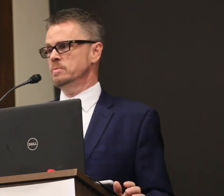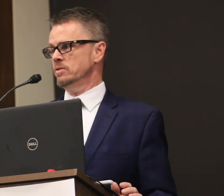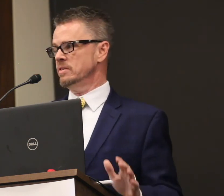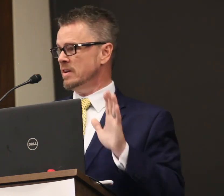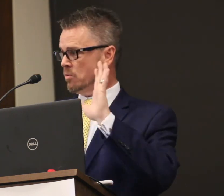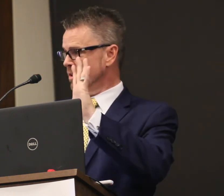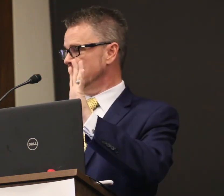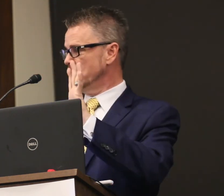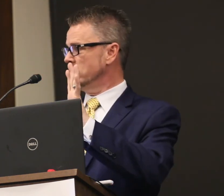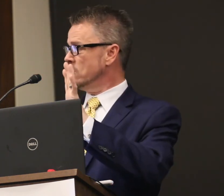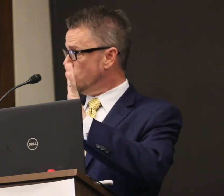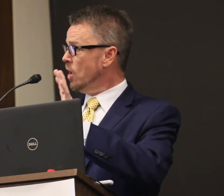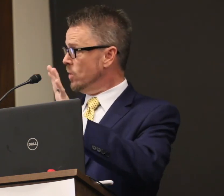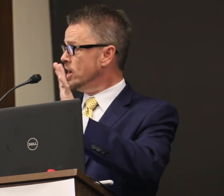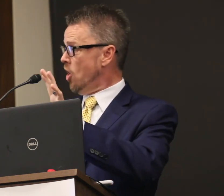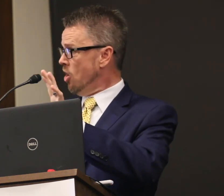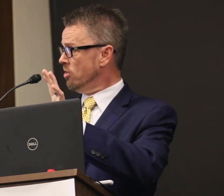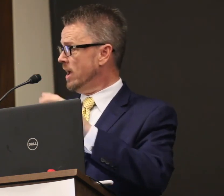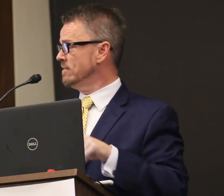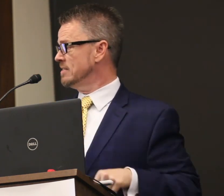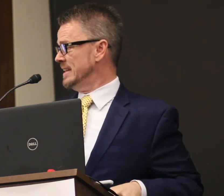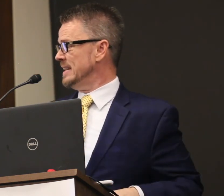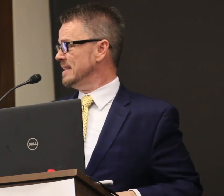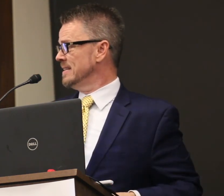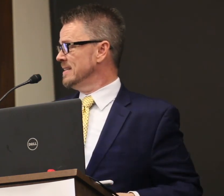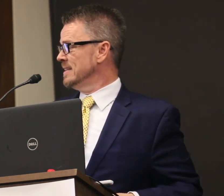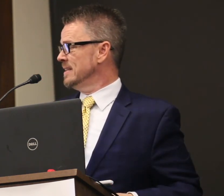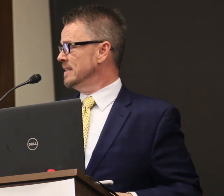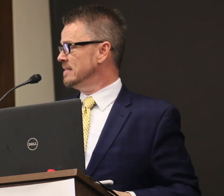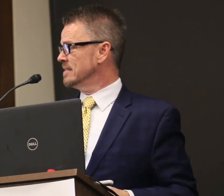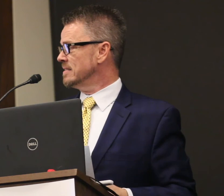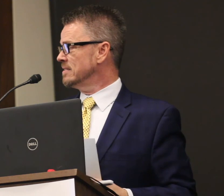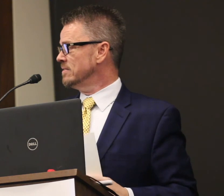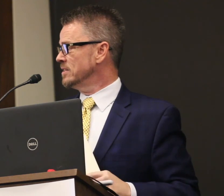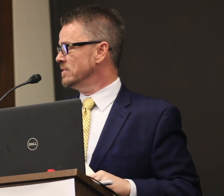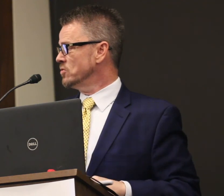and I want to leave you with this: while we all have a stake in the success of individuals